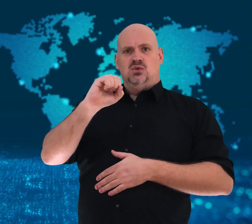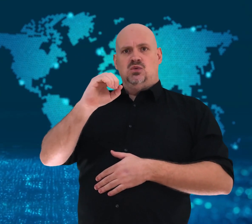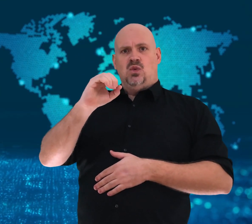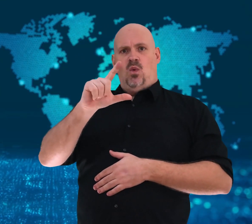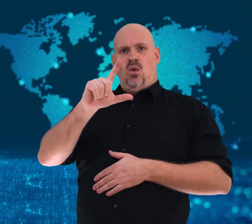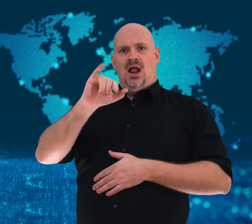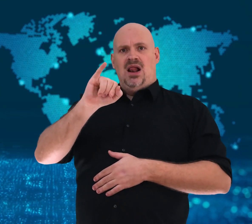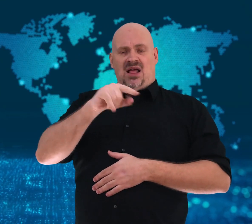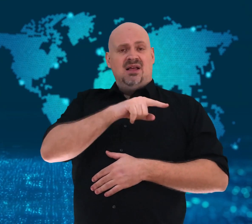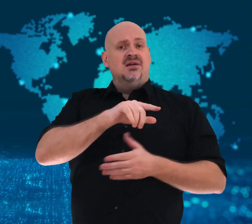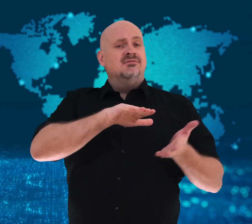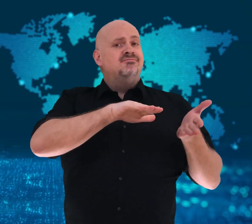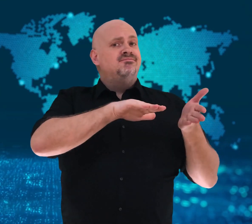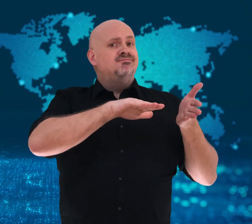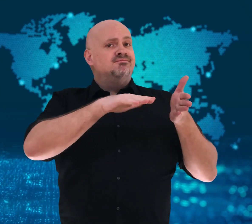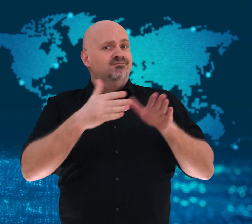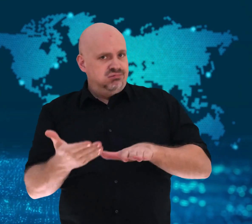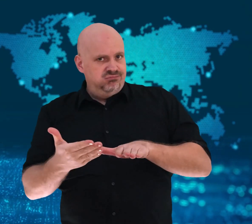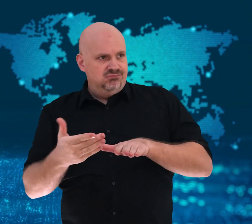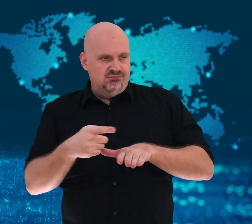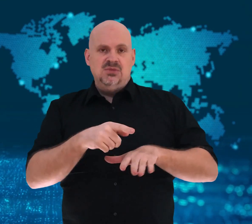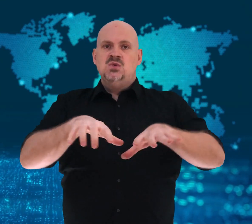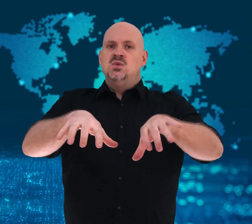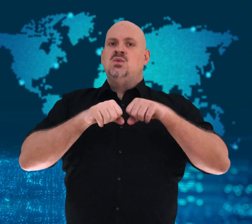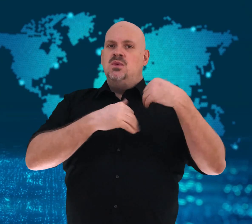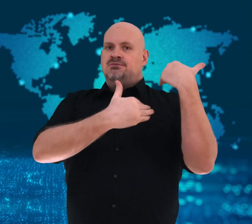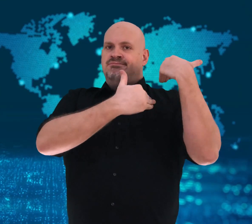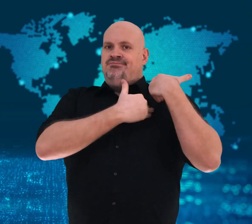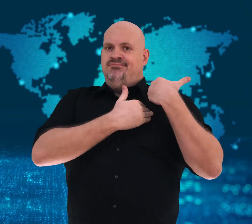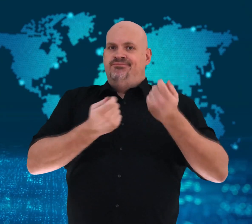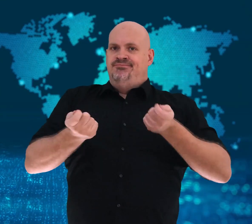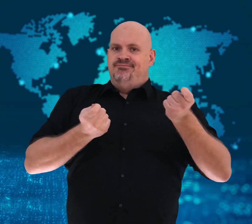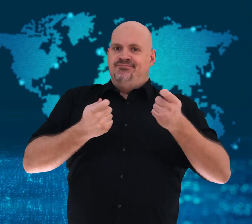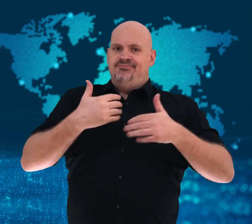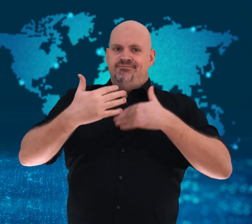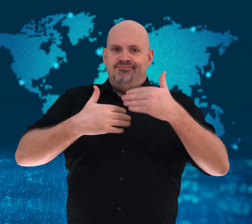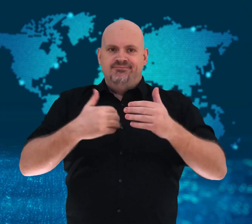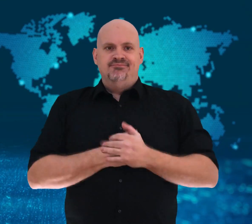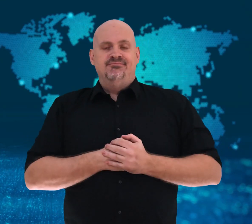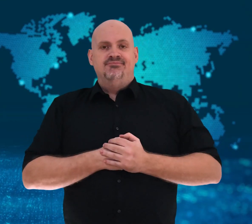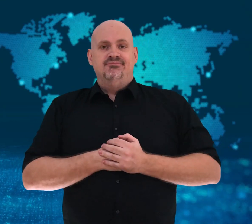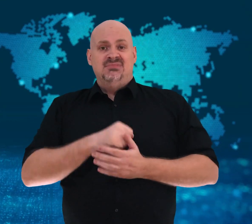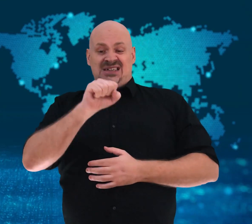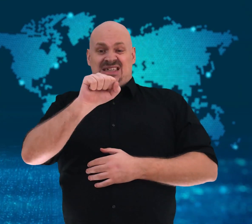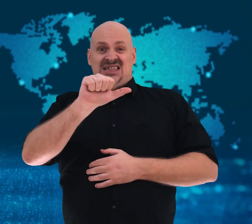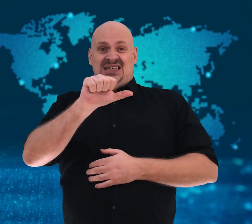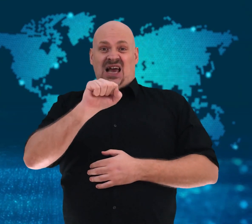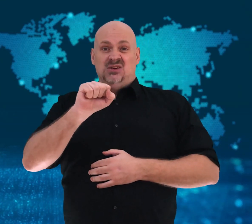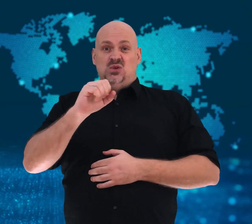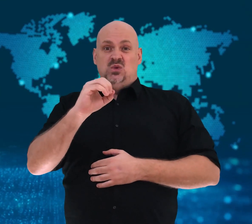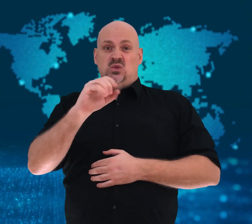previous head, David Sassoli, died.